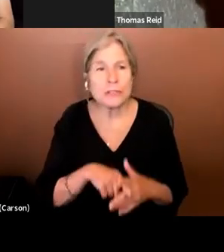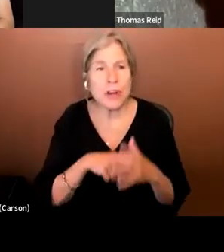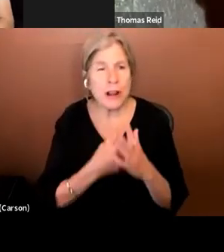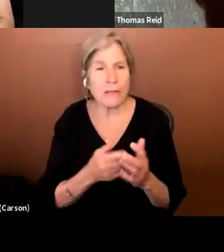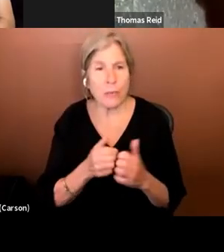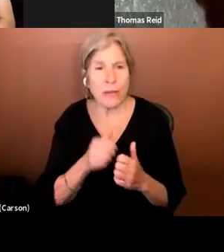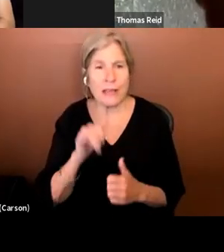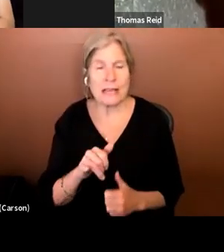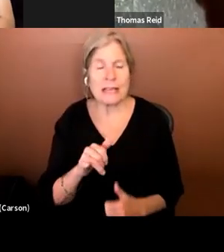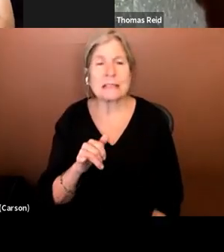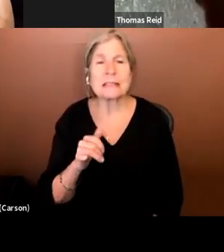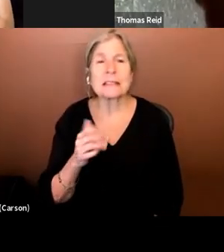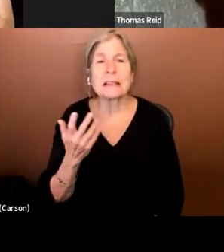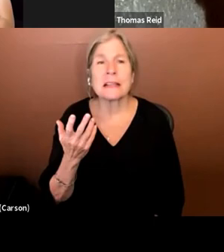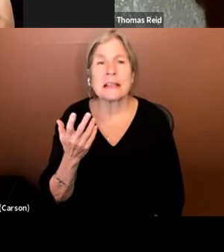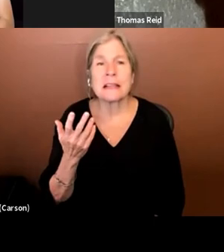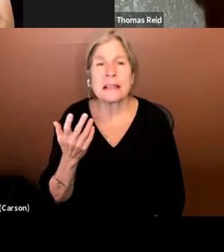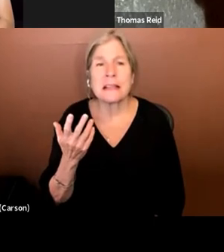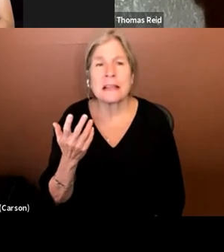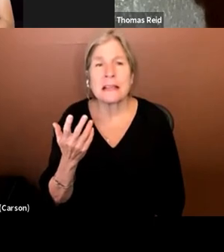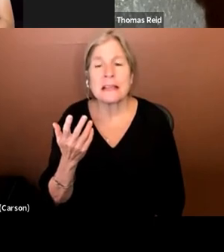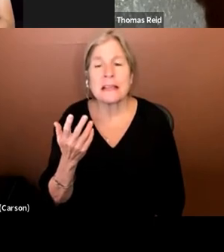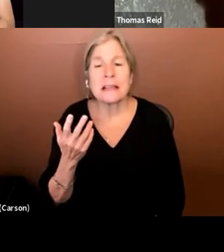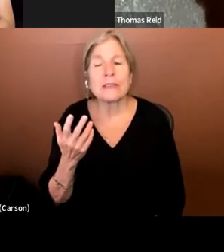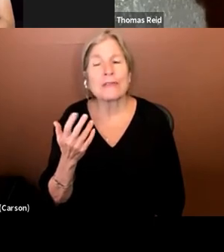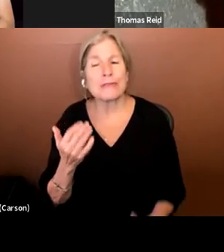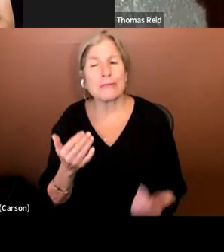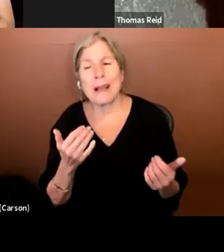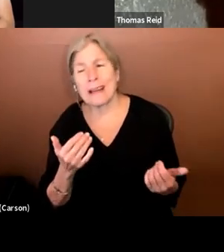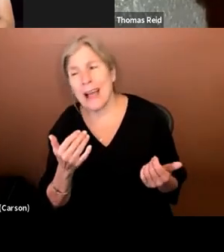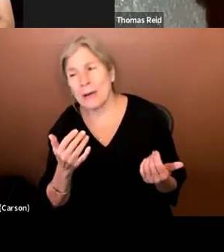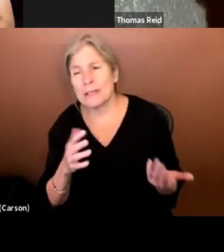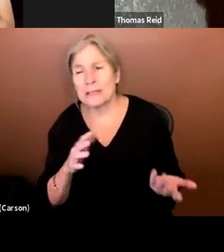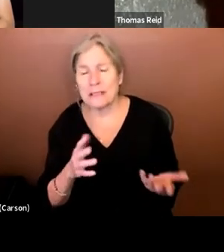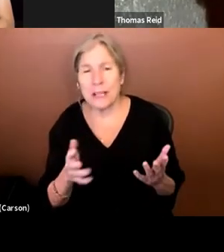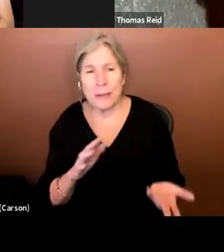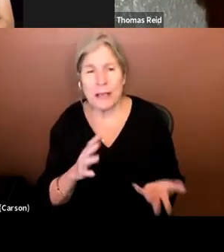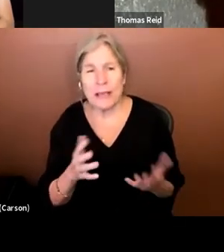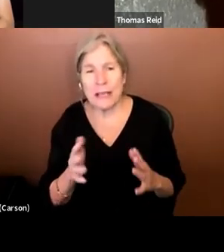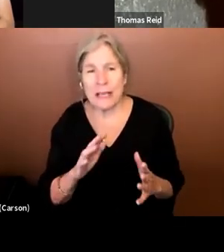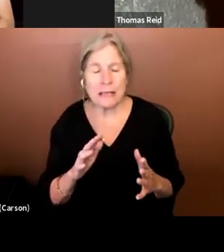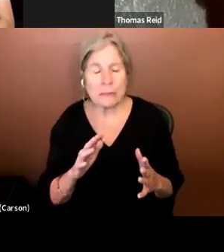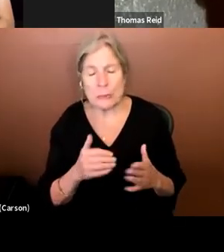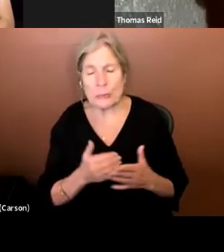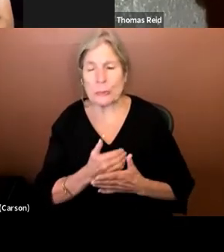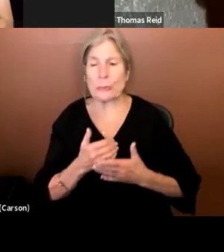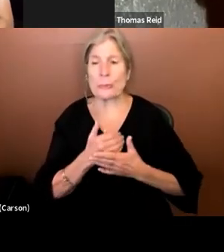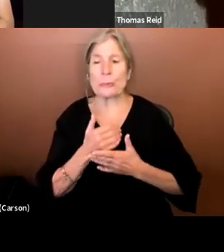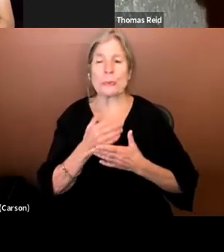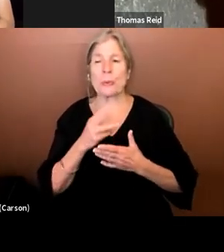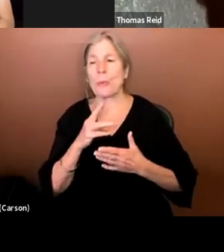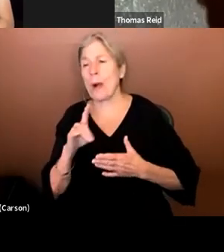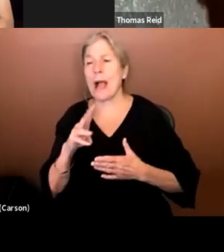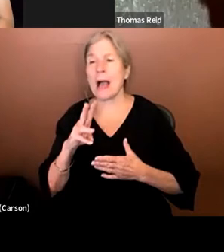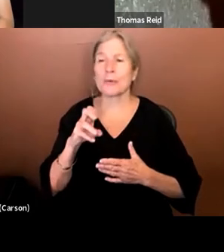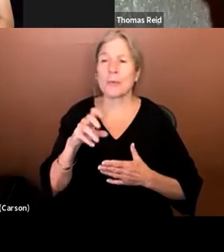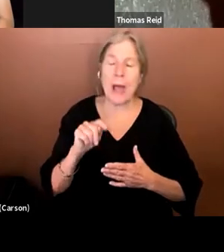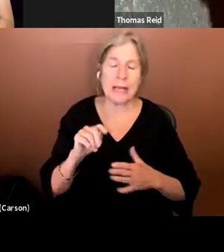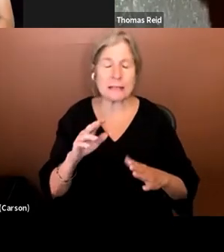even though right now it's a little frontier maybe wild west. What is it going to be?